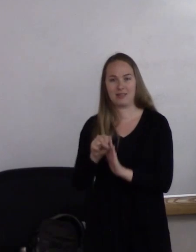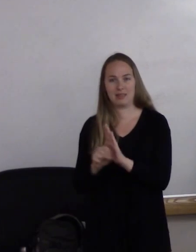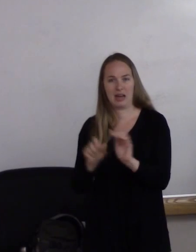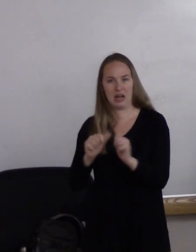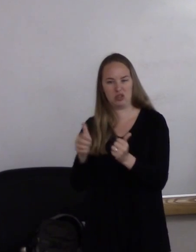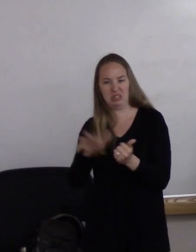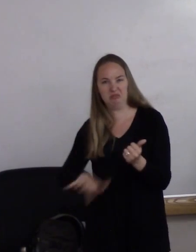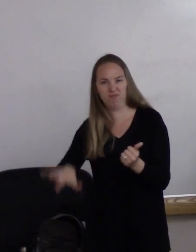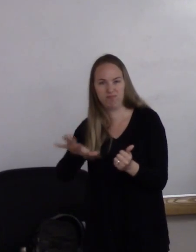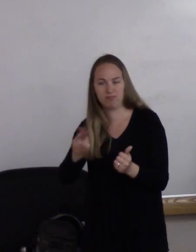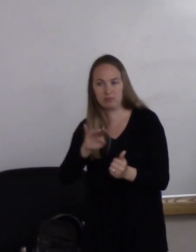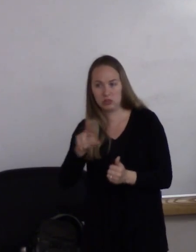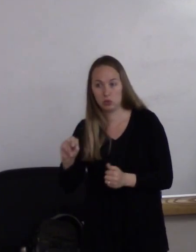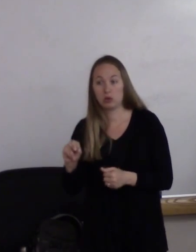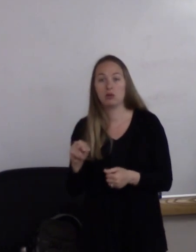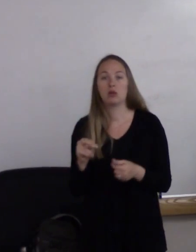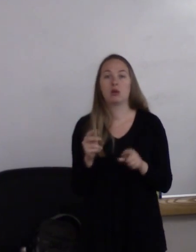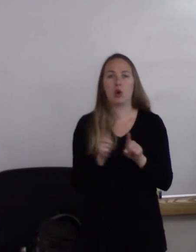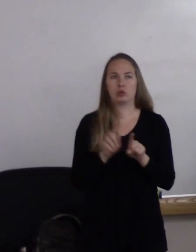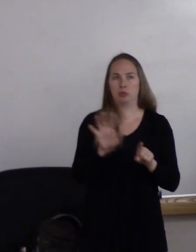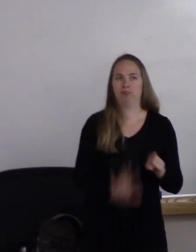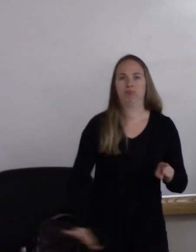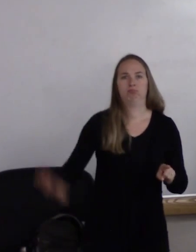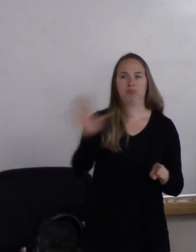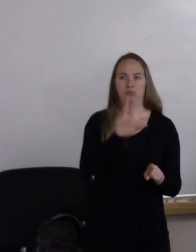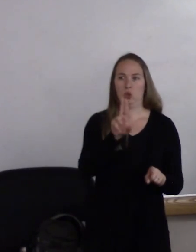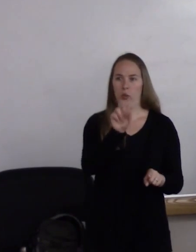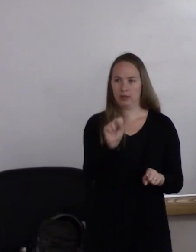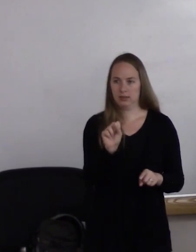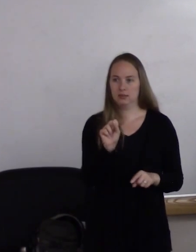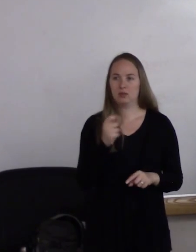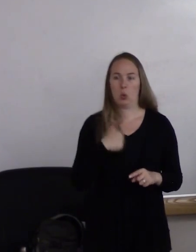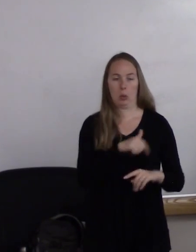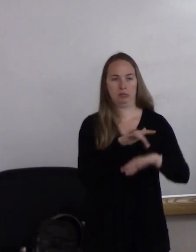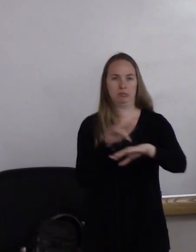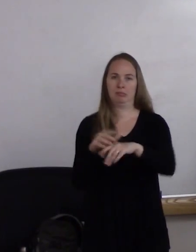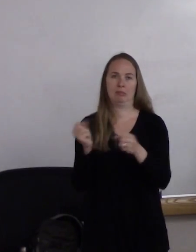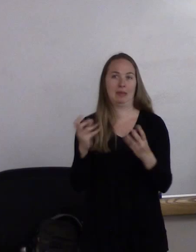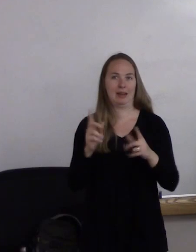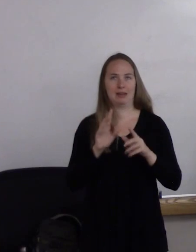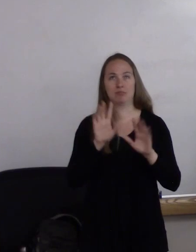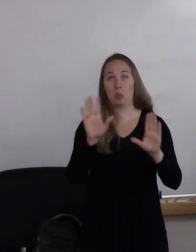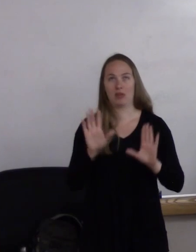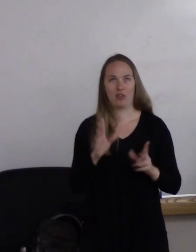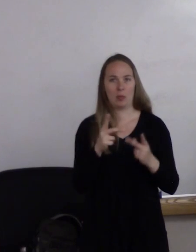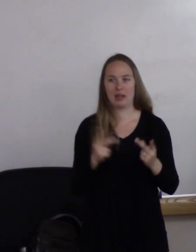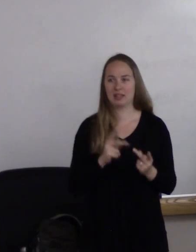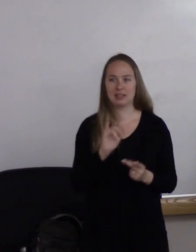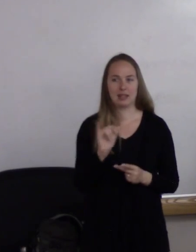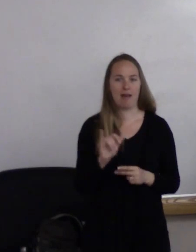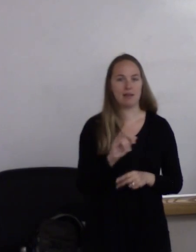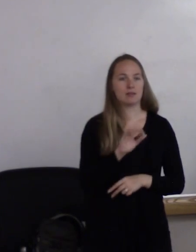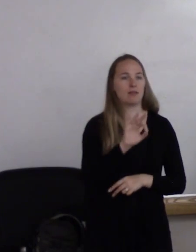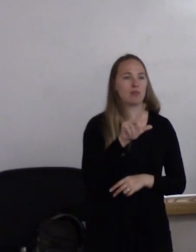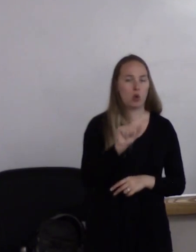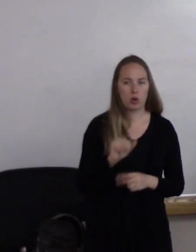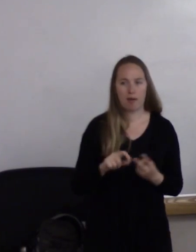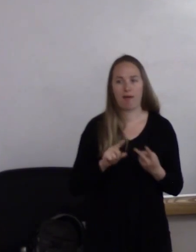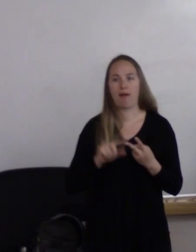and even across the U.S. We've gone to wonderful places like Florida and North Carolina and Colorado,